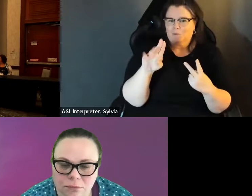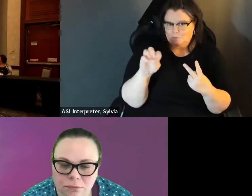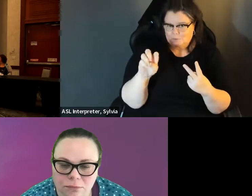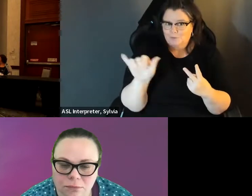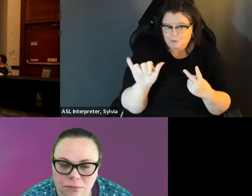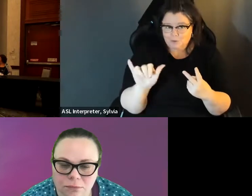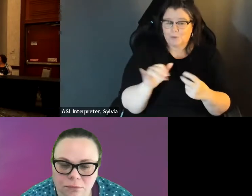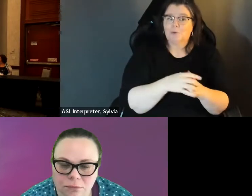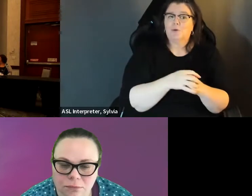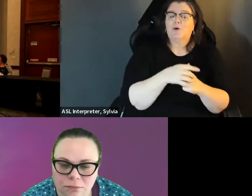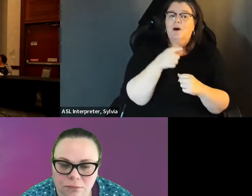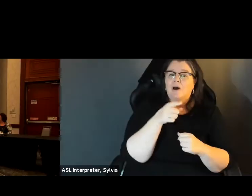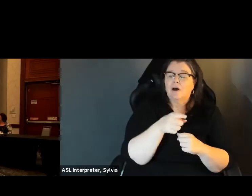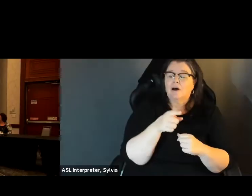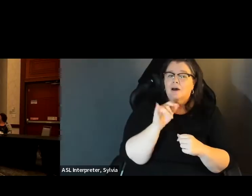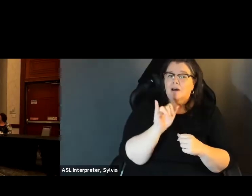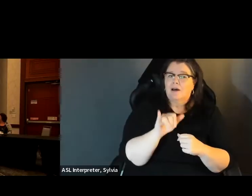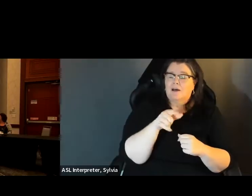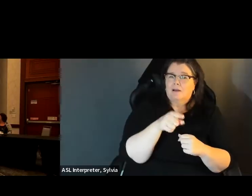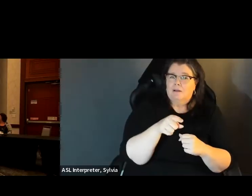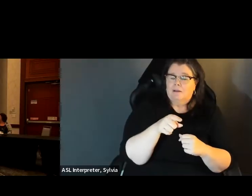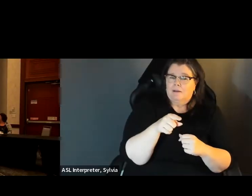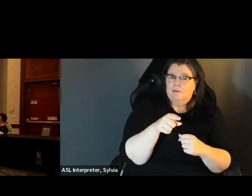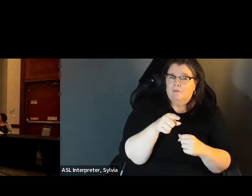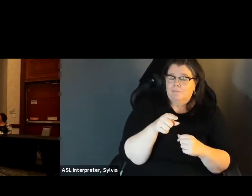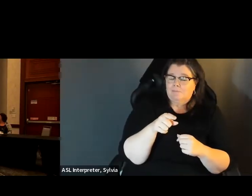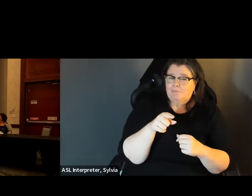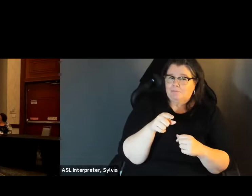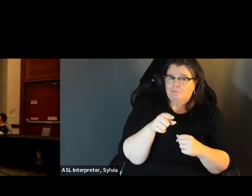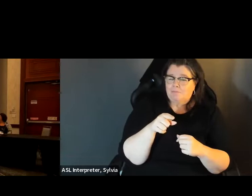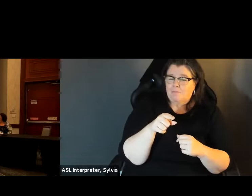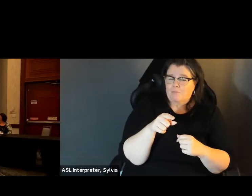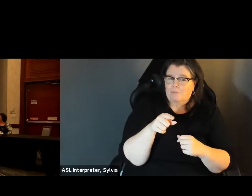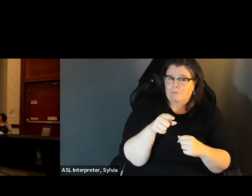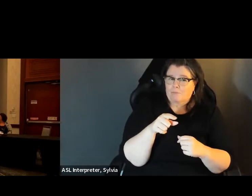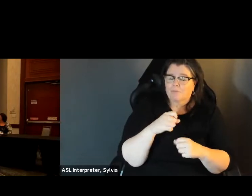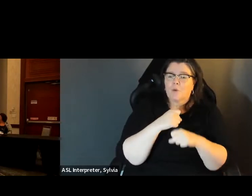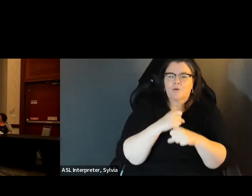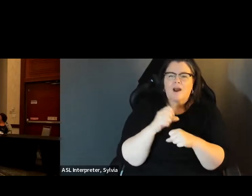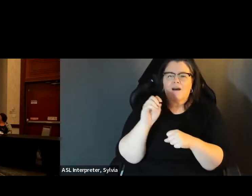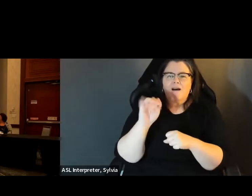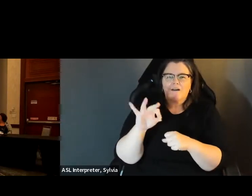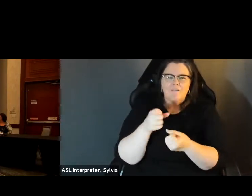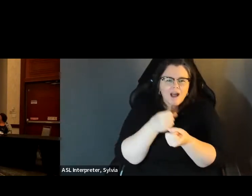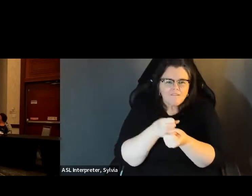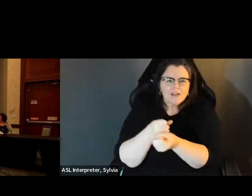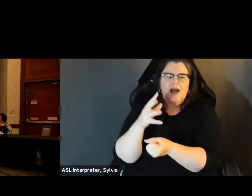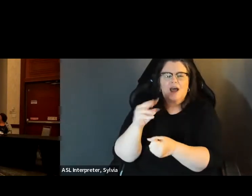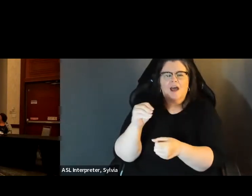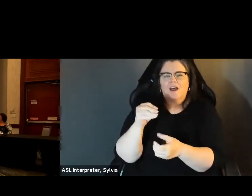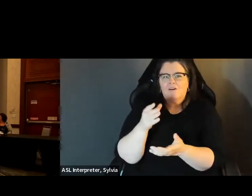YouTube. The video project was funded by the American association of people with disabilities, and the